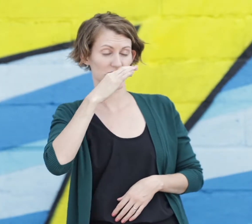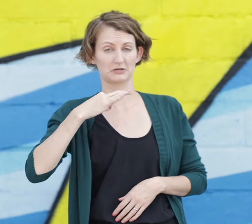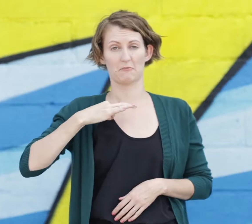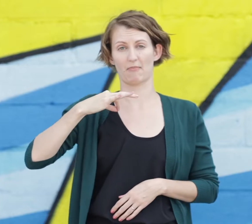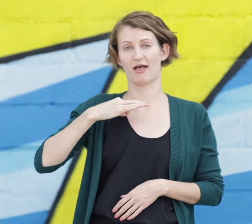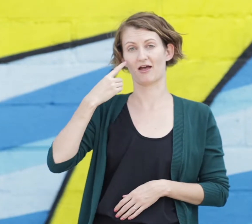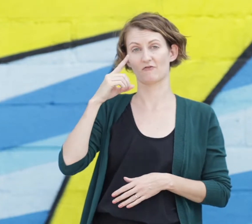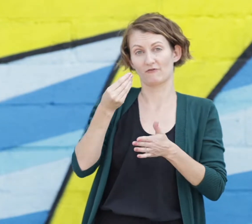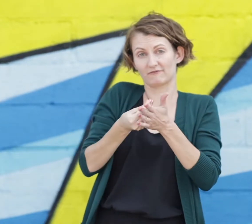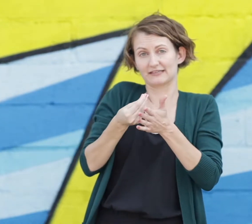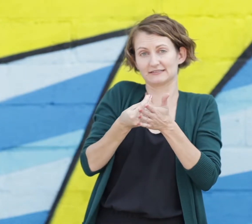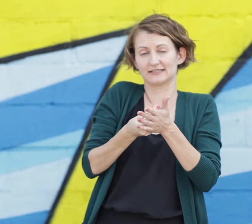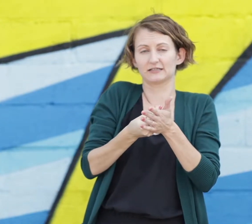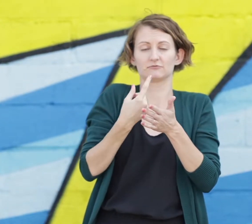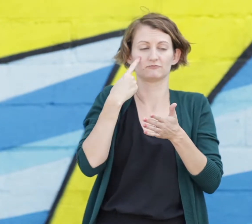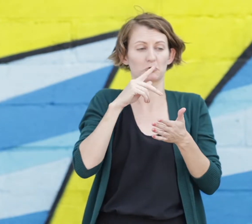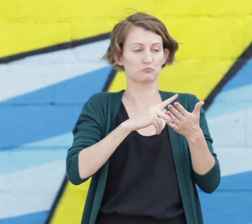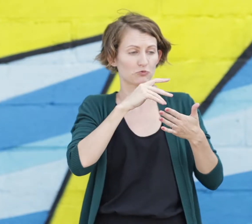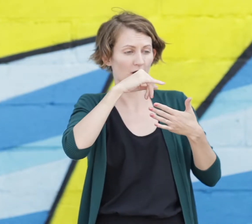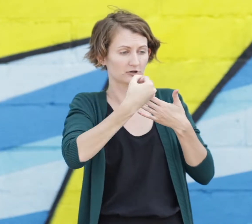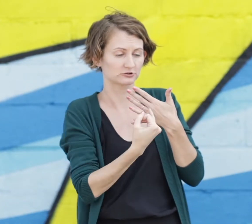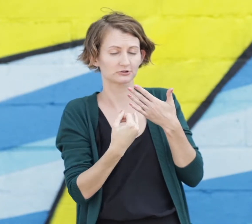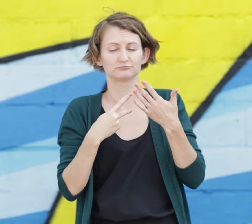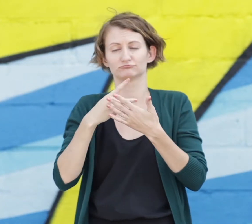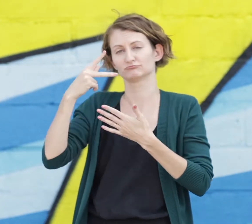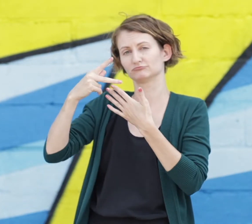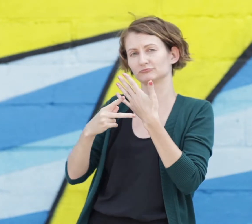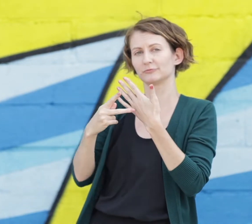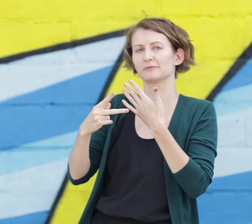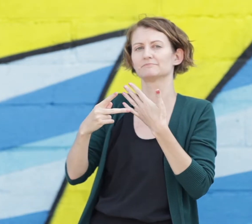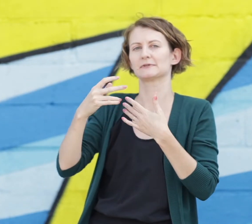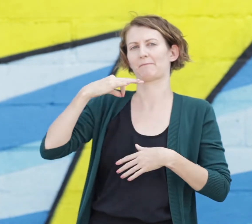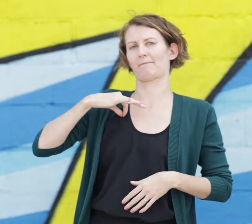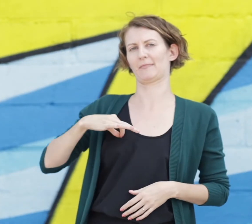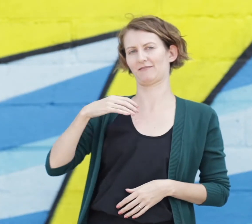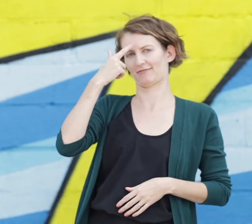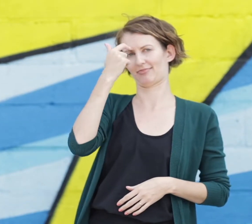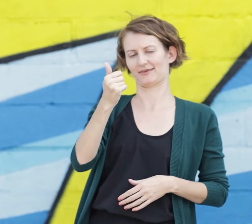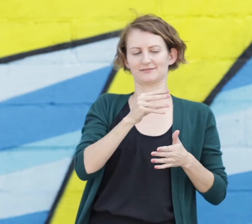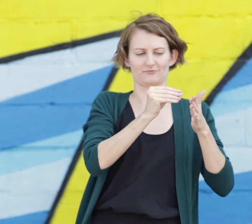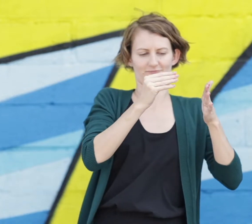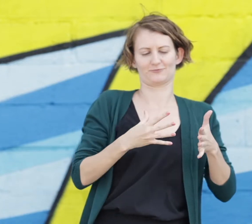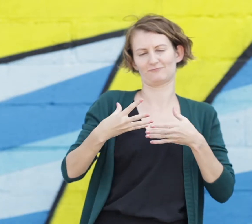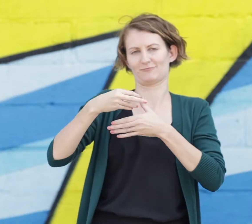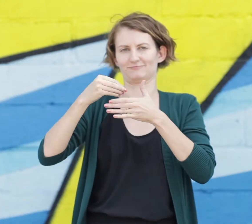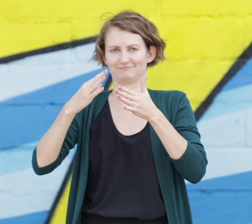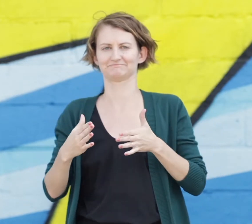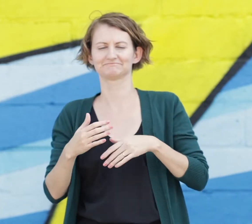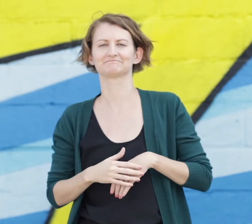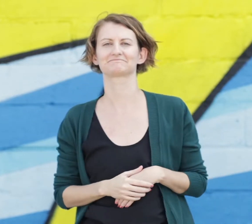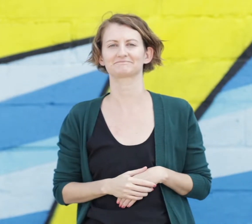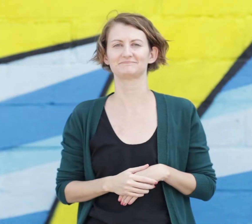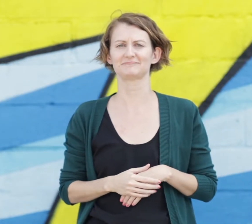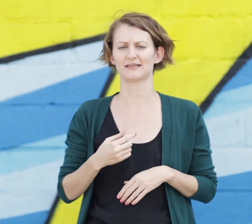I search and apply for funding for projects and programs that will benefit ThinkSelf learners and participants.